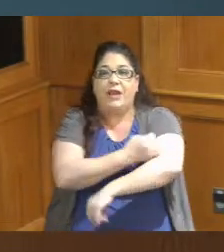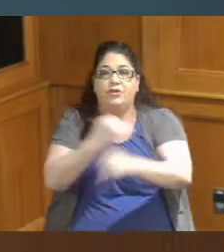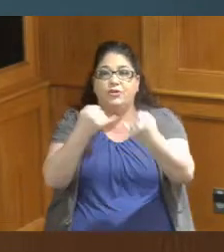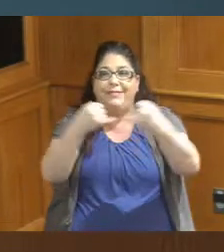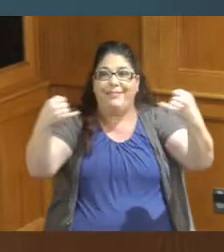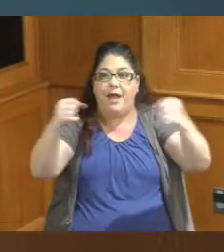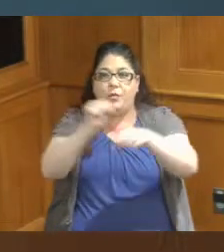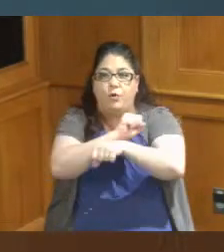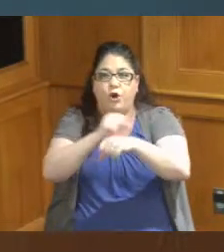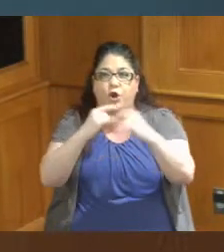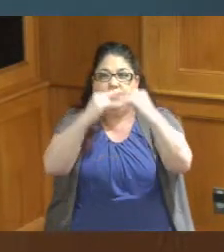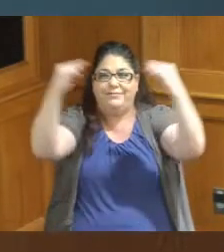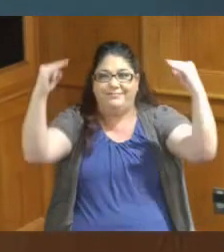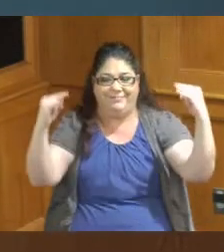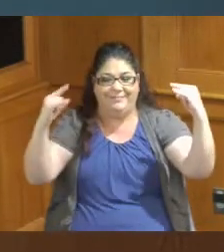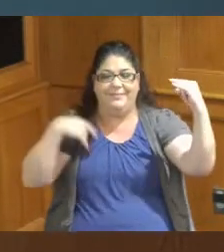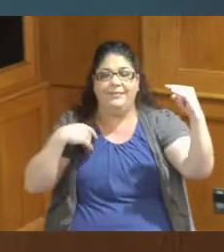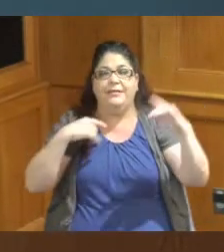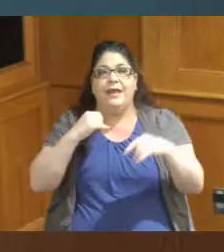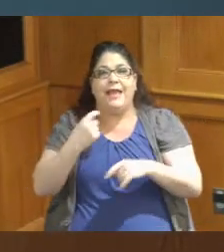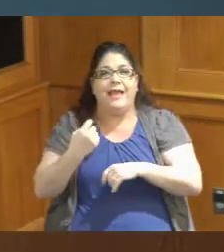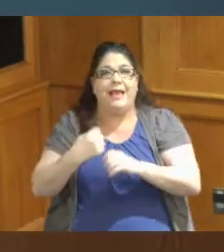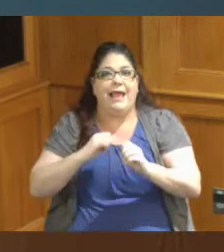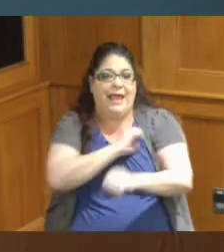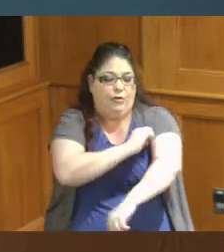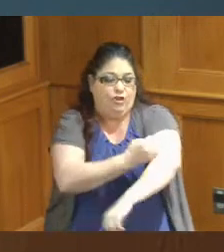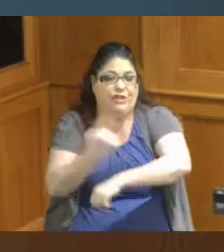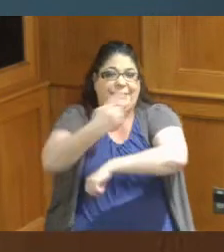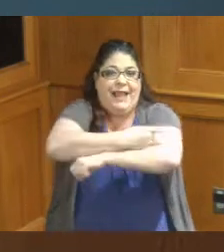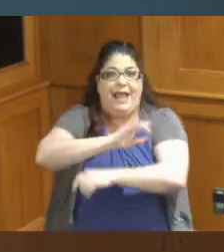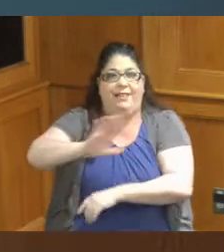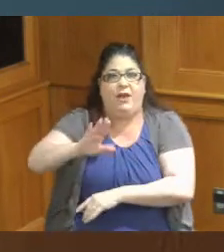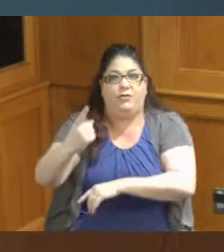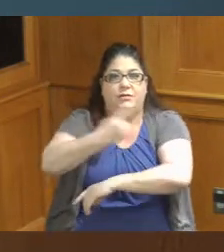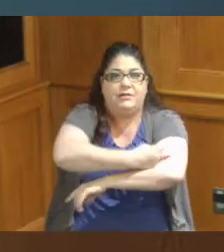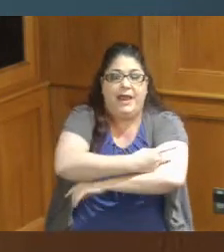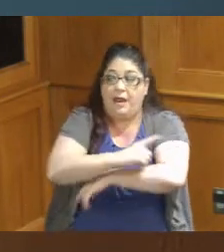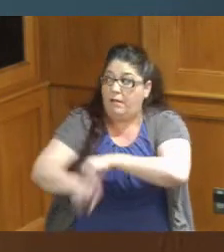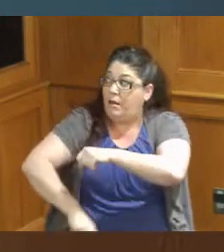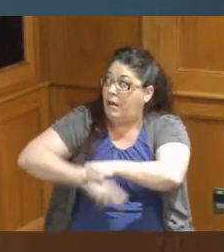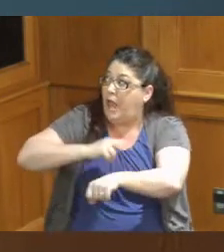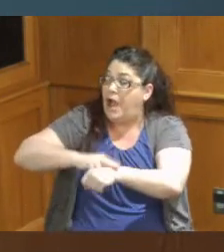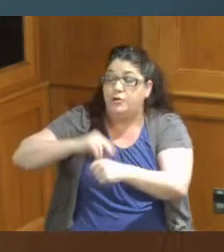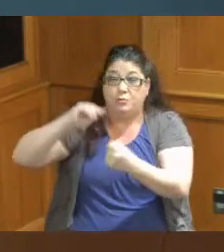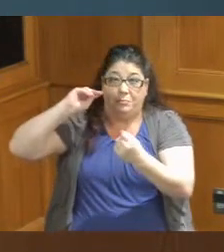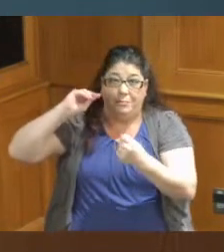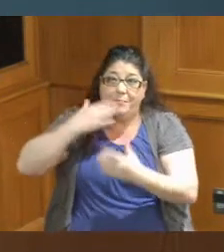workers appreciation day as I've said when we have these natural disasters or when the lights go out